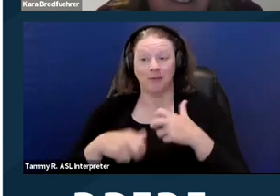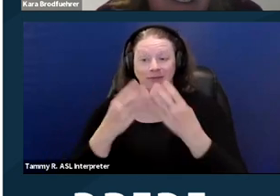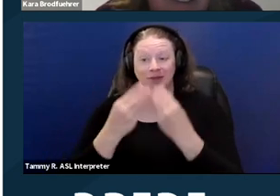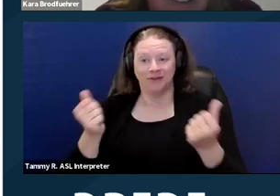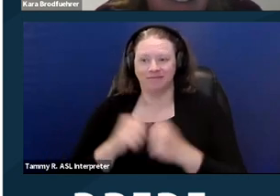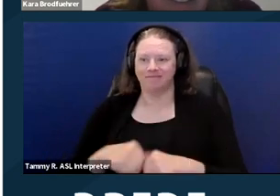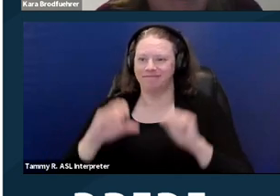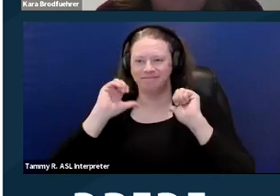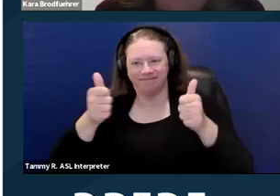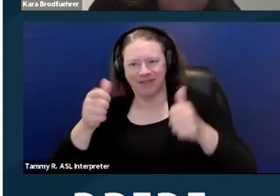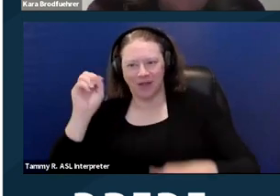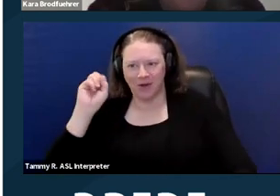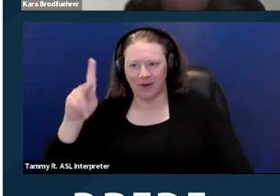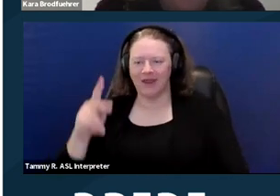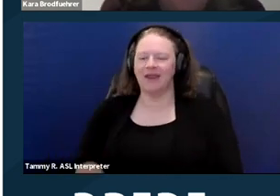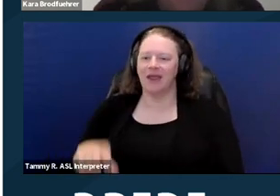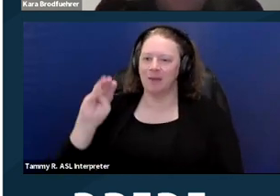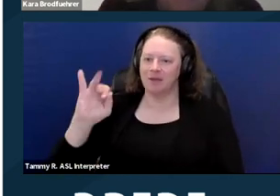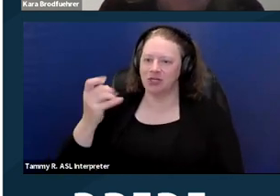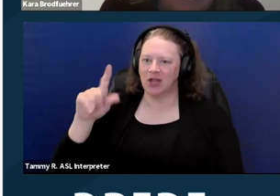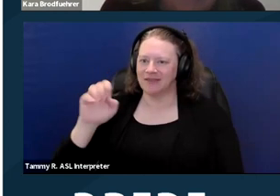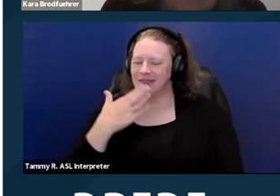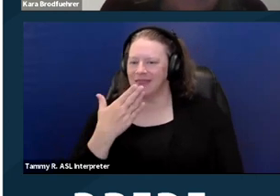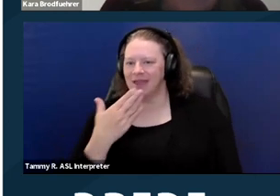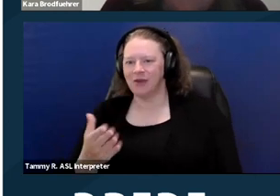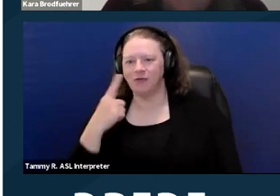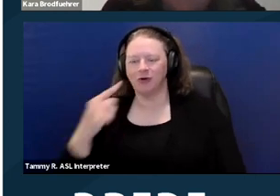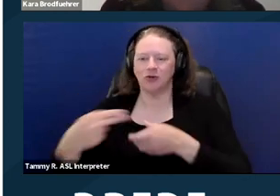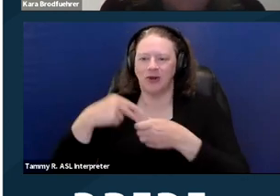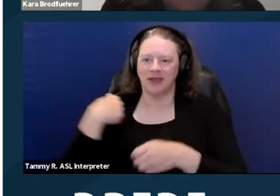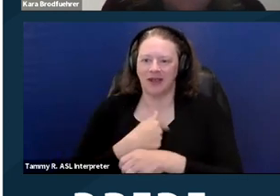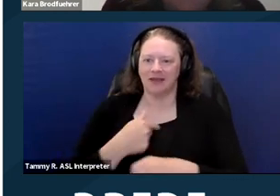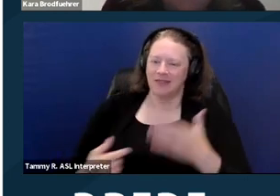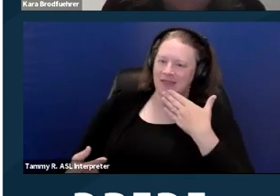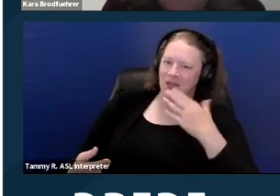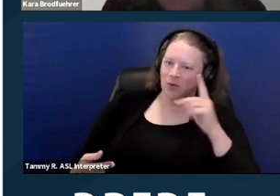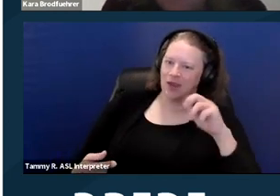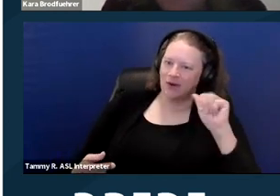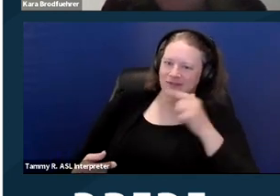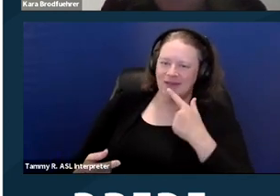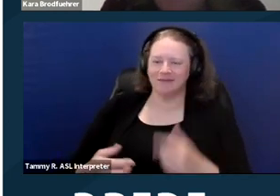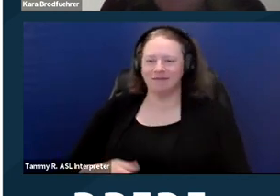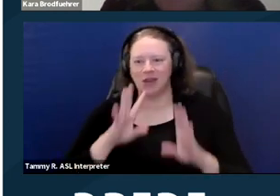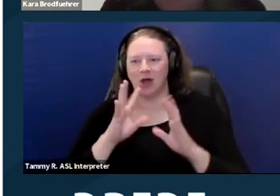All right, well thank you everybody for joining us, - to be here. [Michelle] and talk to you all soon. Bye.